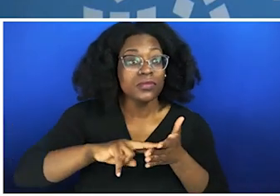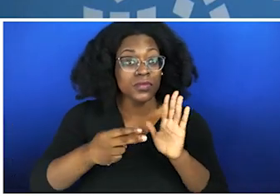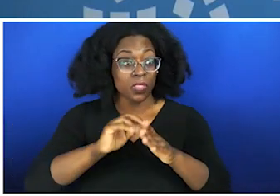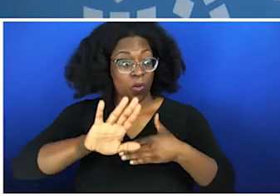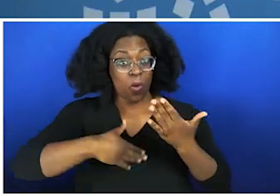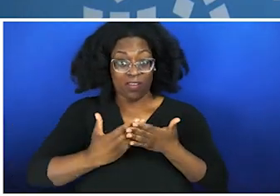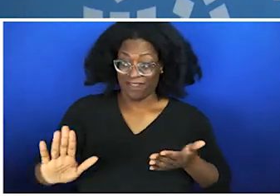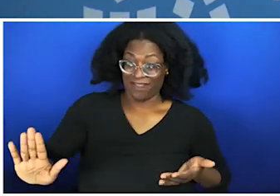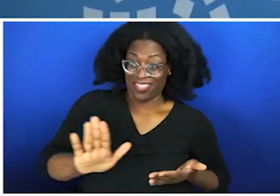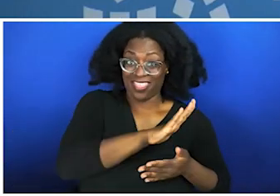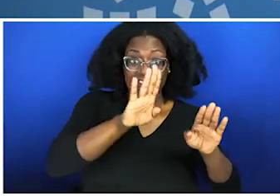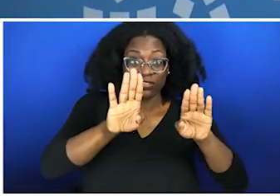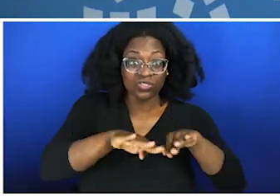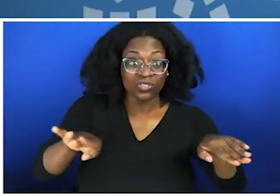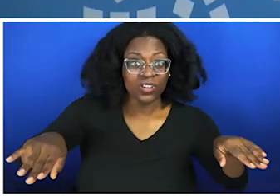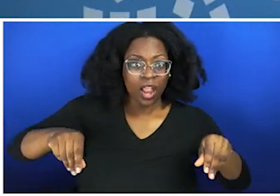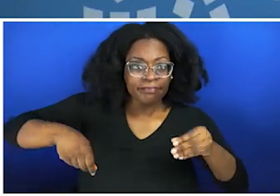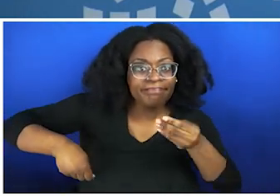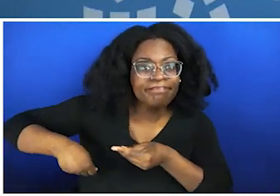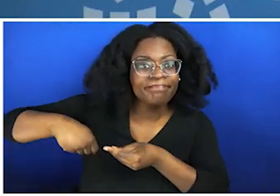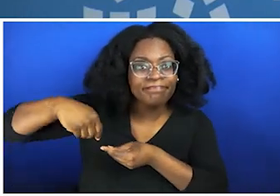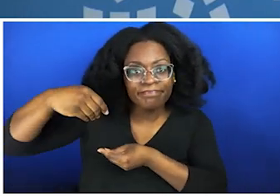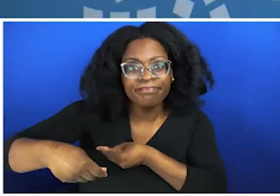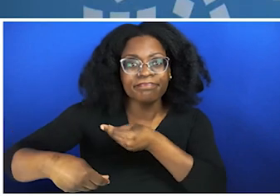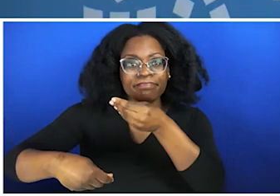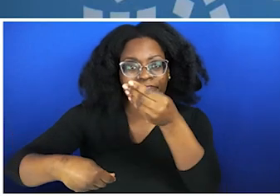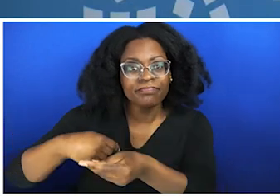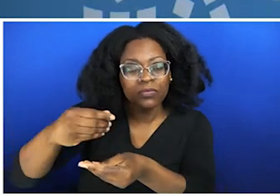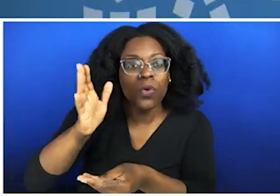their children will have that trauma, and the cycle will continue to perpetuate itself,